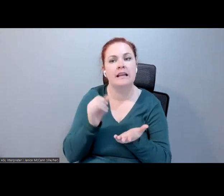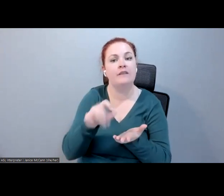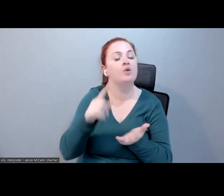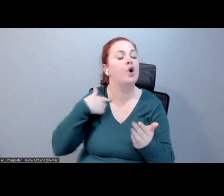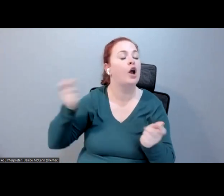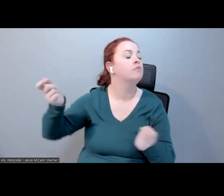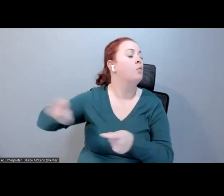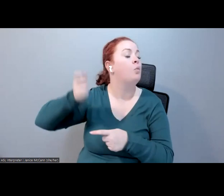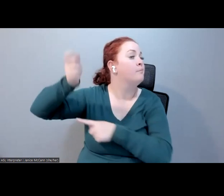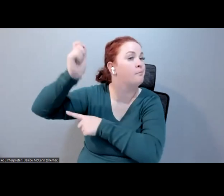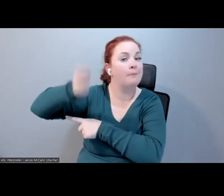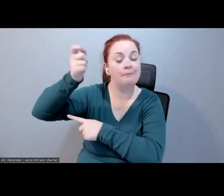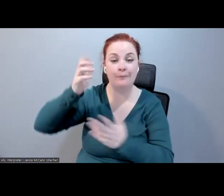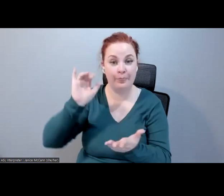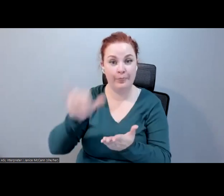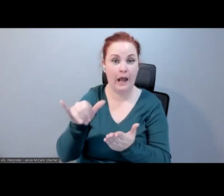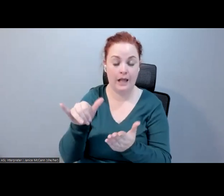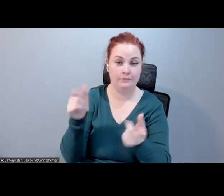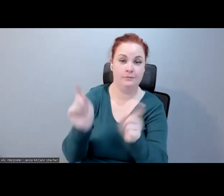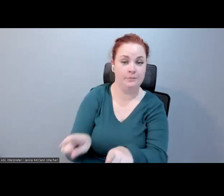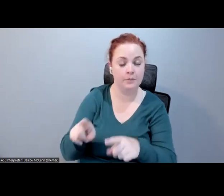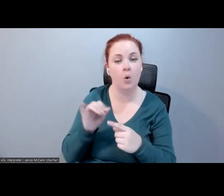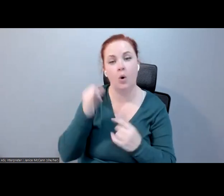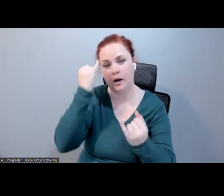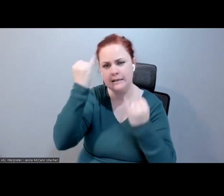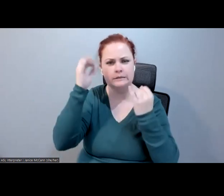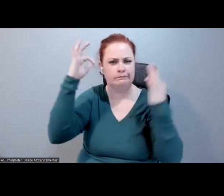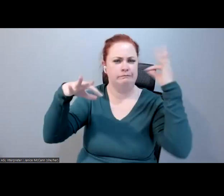brainstorming here and think about what captions would look